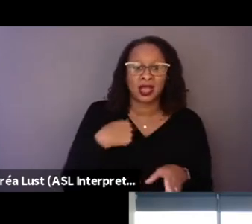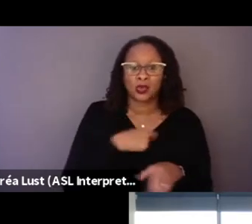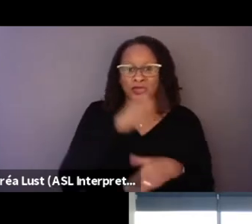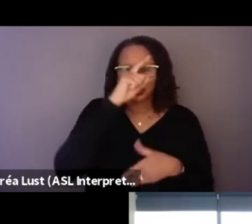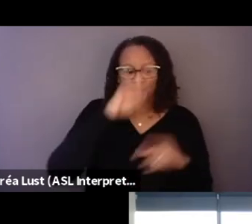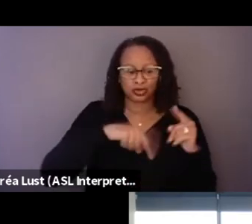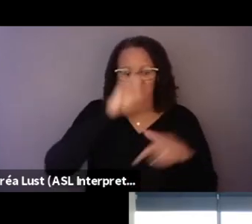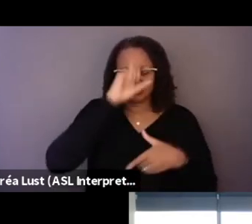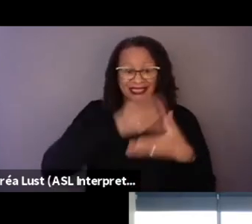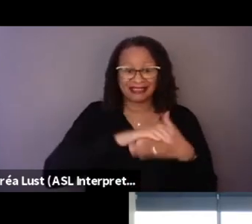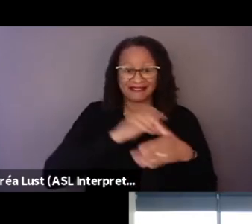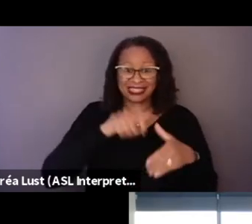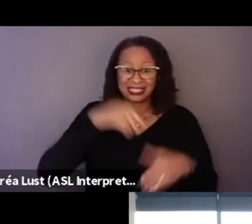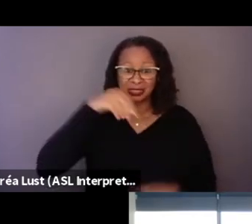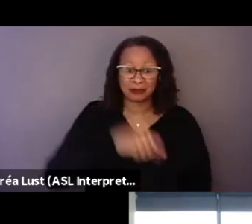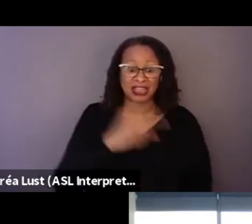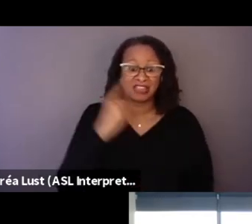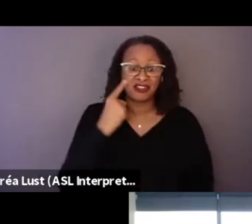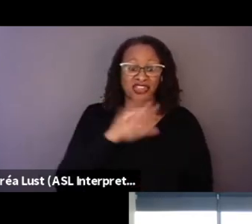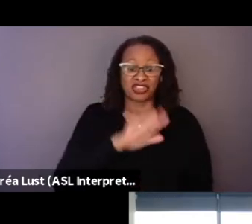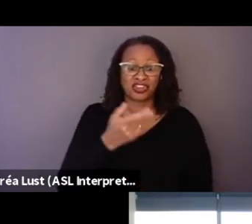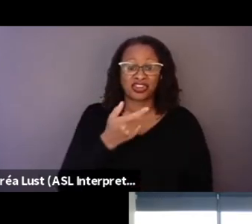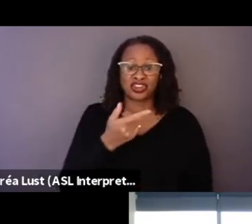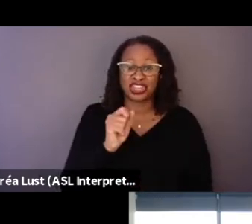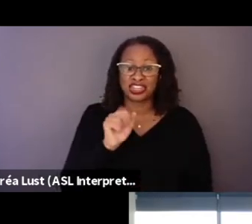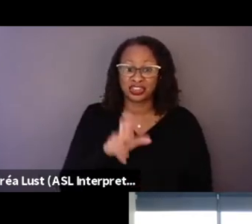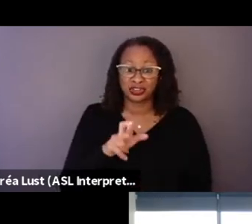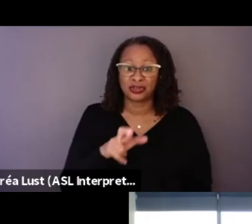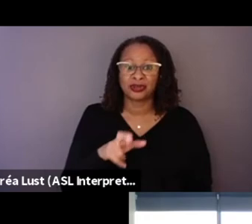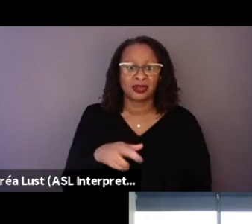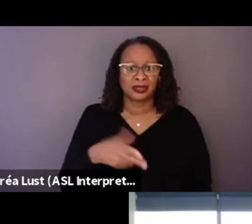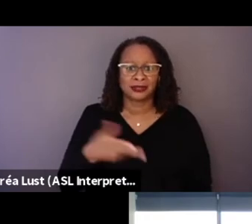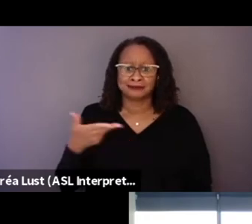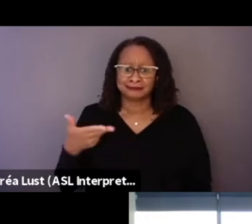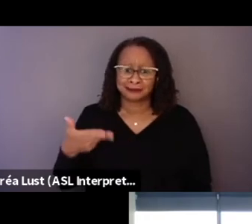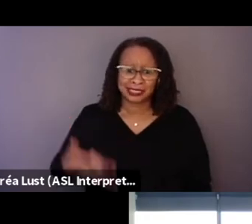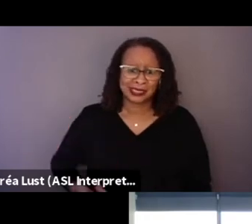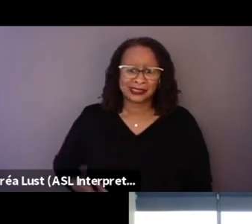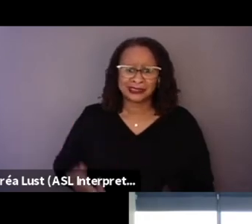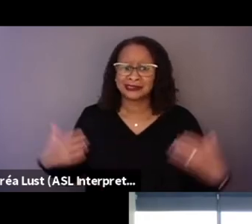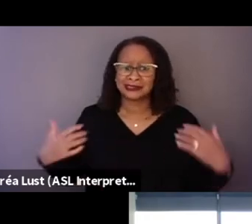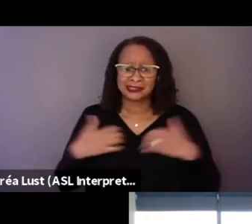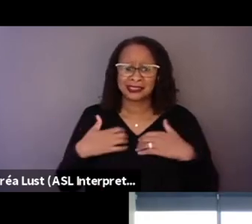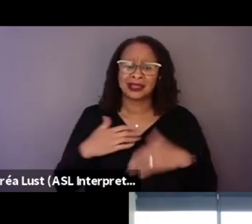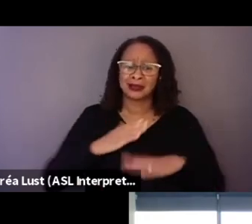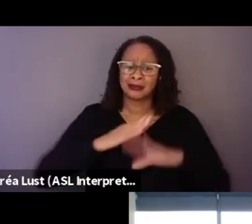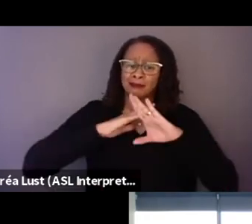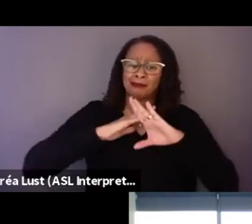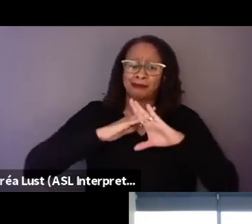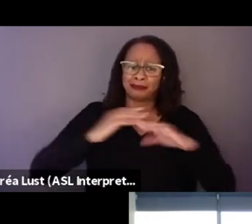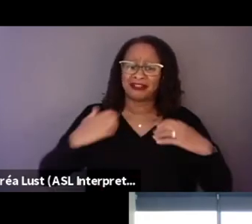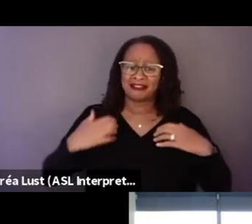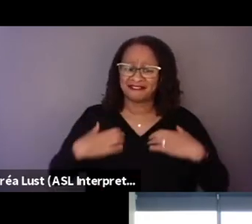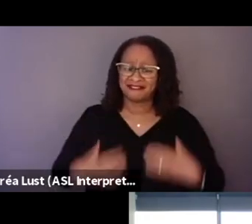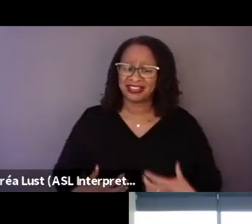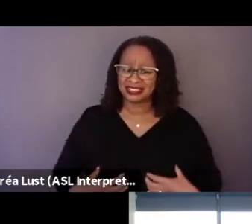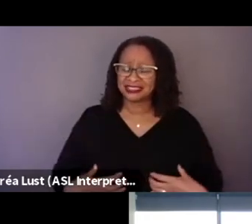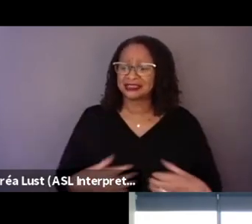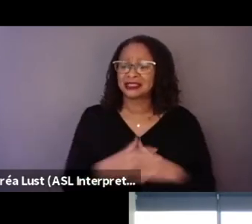for their own gear. You know, a lot of that stuff. But I think one thing that I take away that is very,